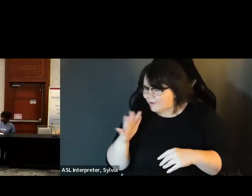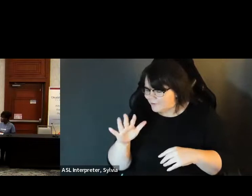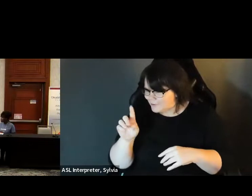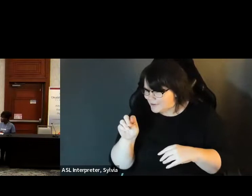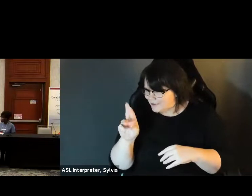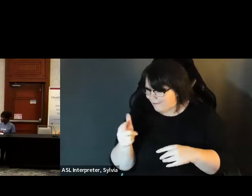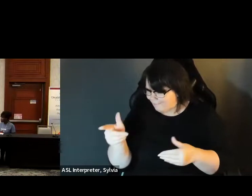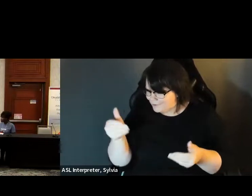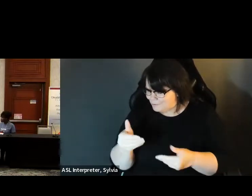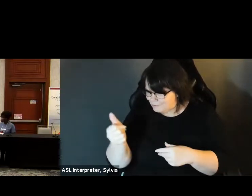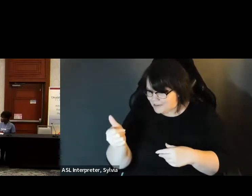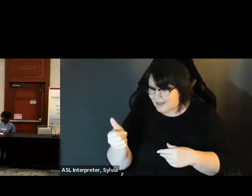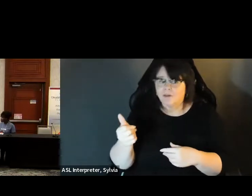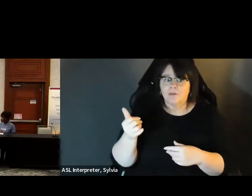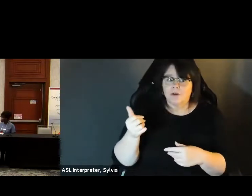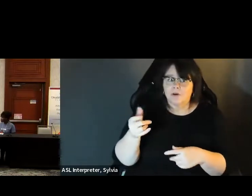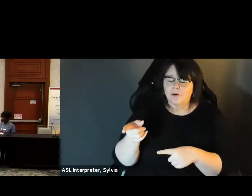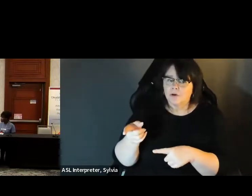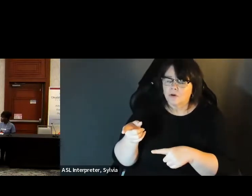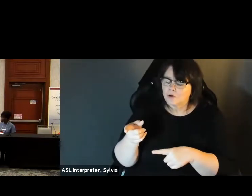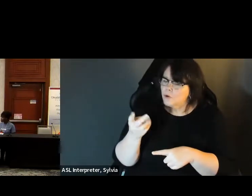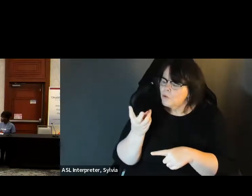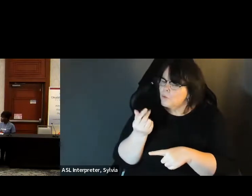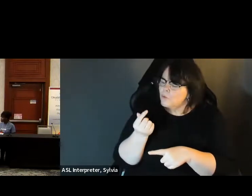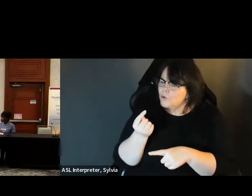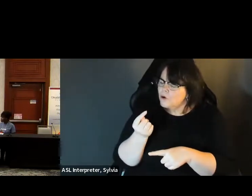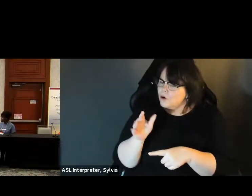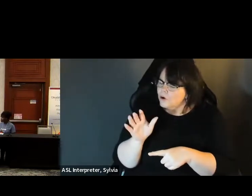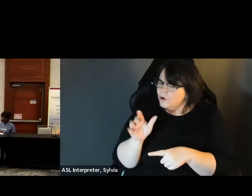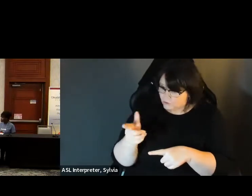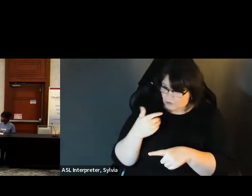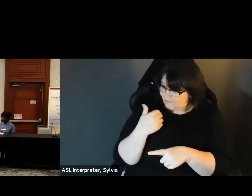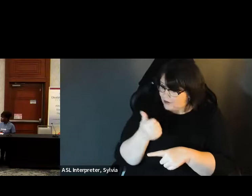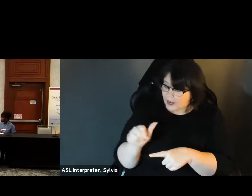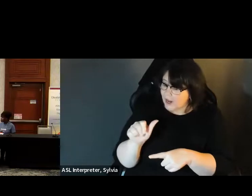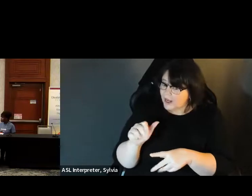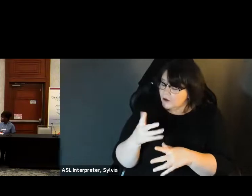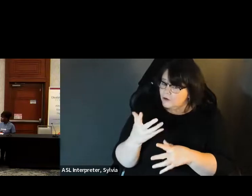Sure.